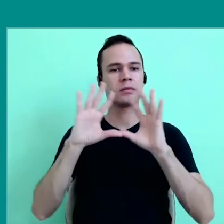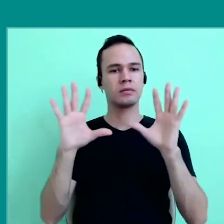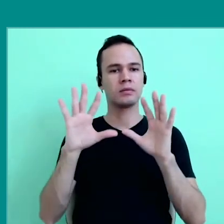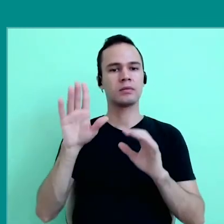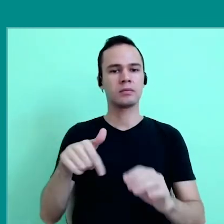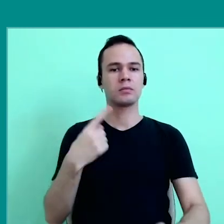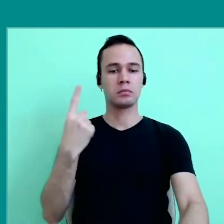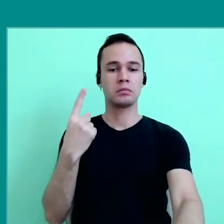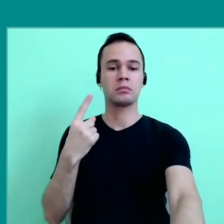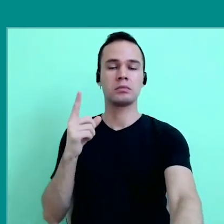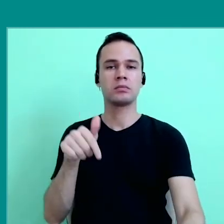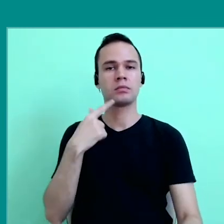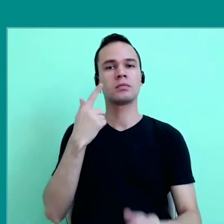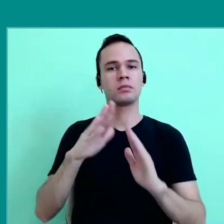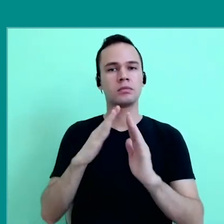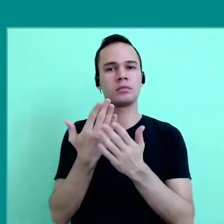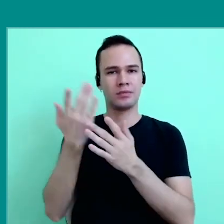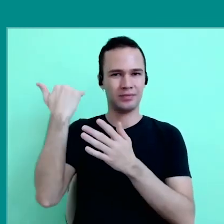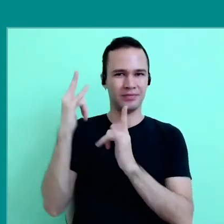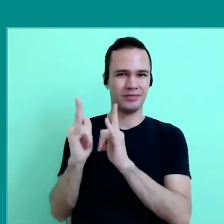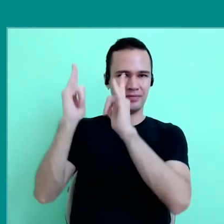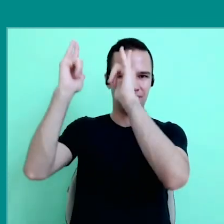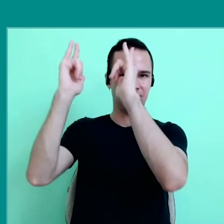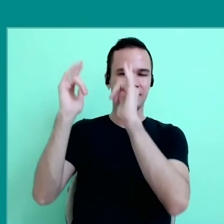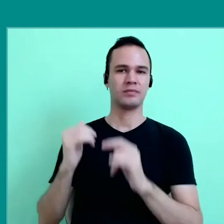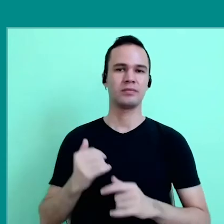but if we observe some 19th and 20th century schoolchildren buildings,